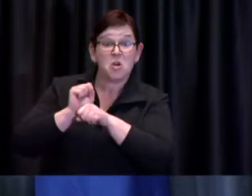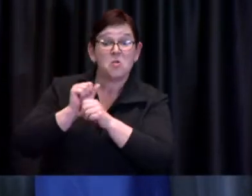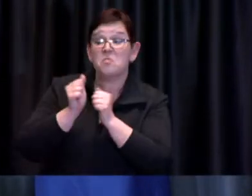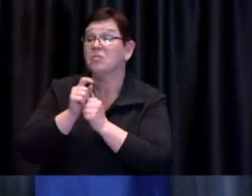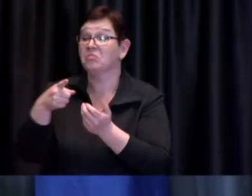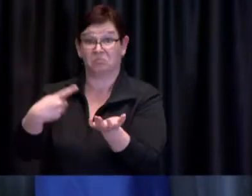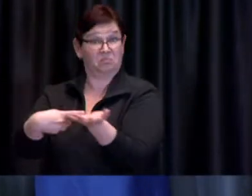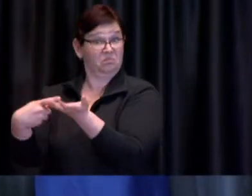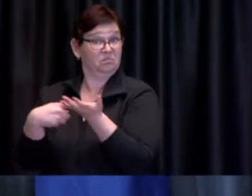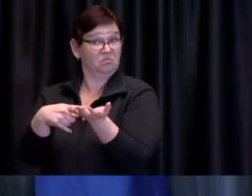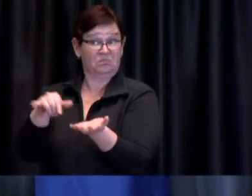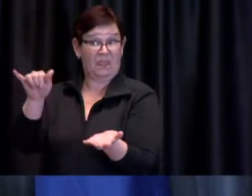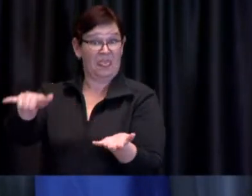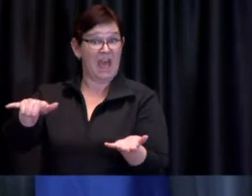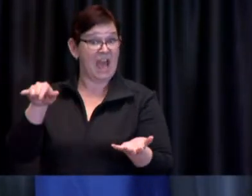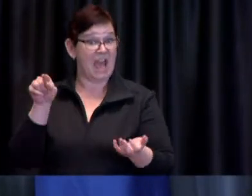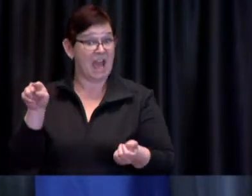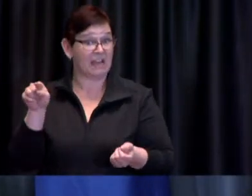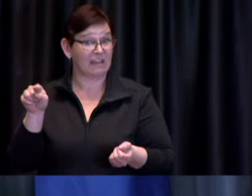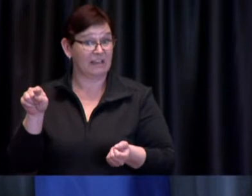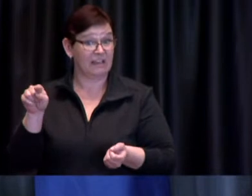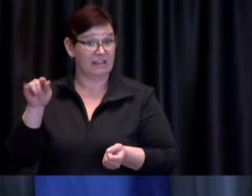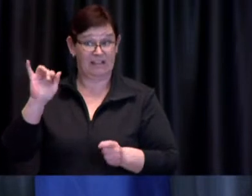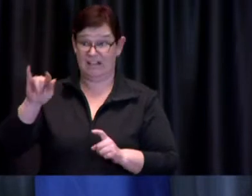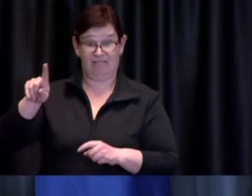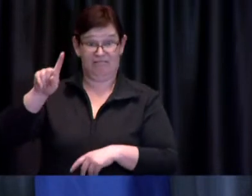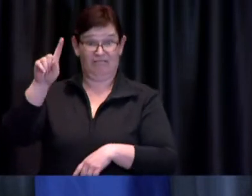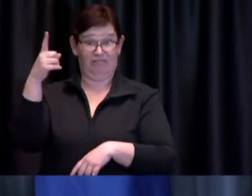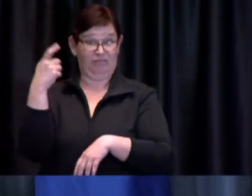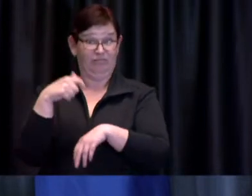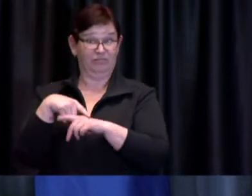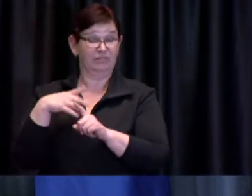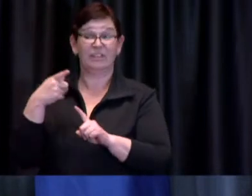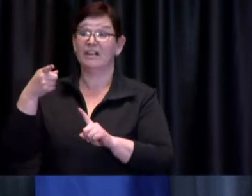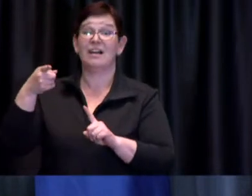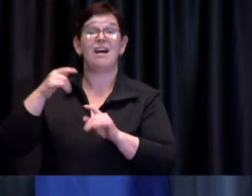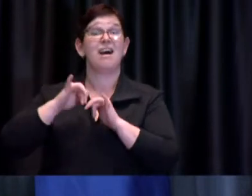for legal counsel to understand you know what opportunities there are in the regulations